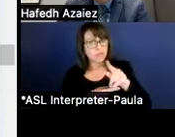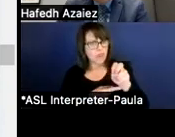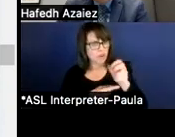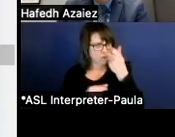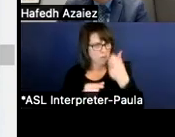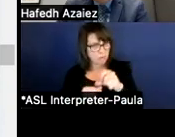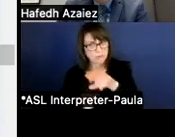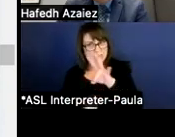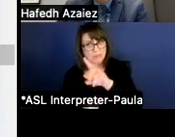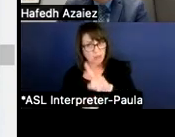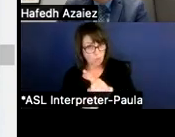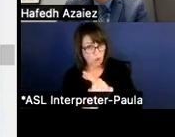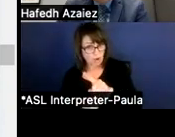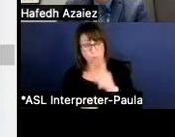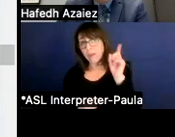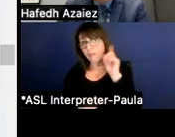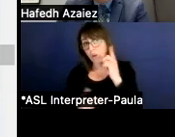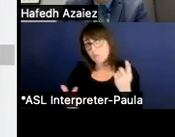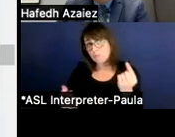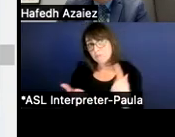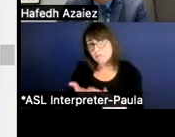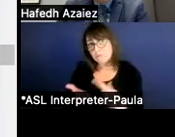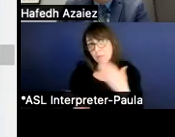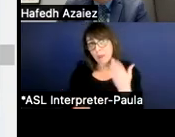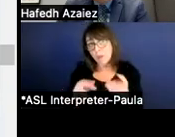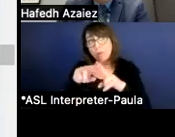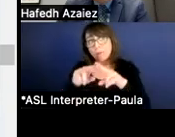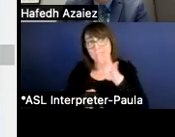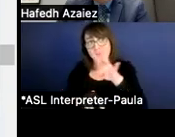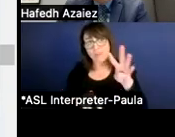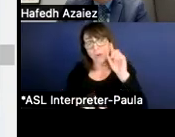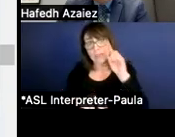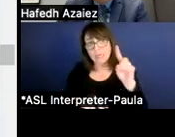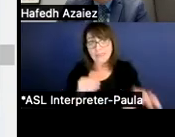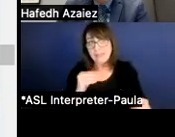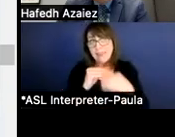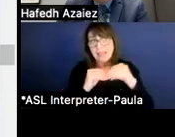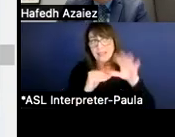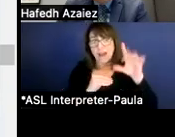and now we've hearing talk that it may be 74 cent, then we add the 5 cent code independence, it will go to 79.